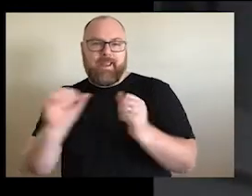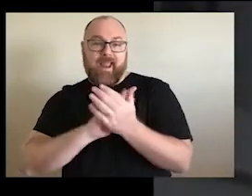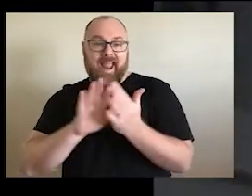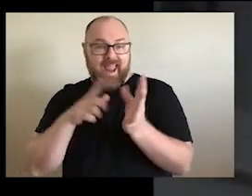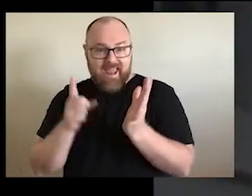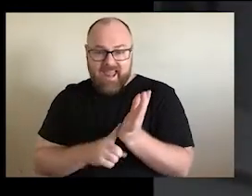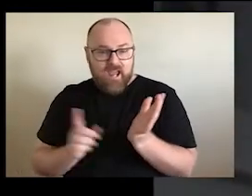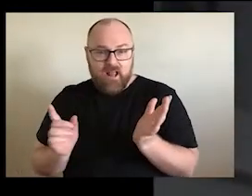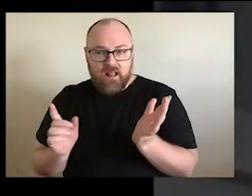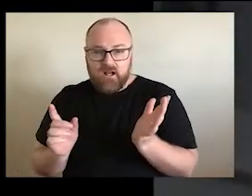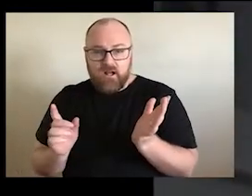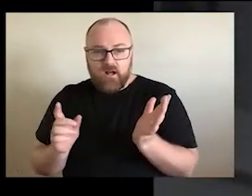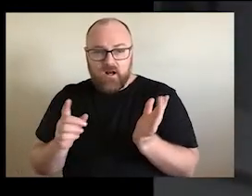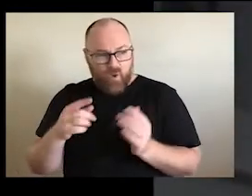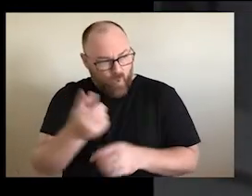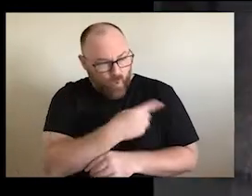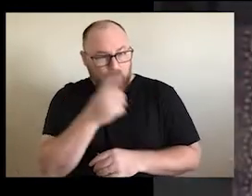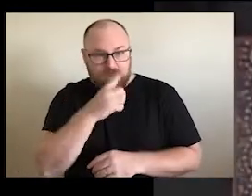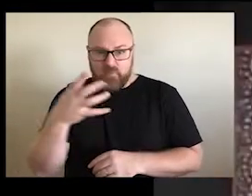taken from their land, whatever way it's been and